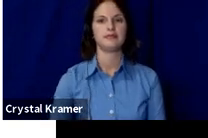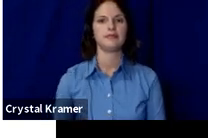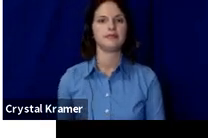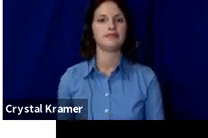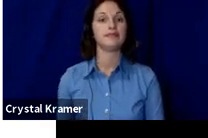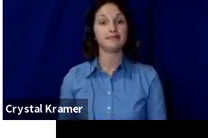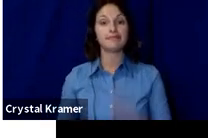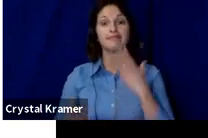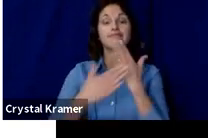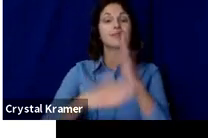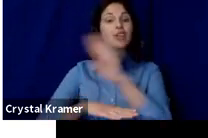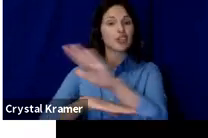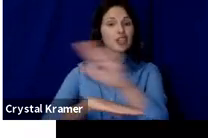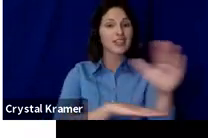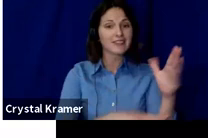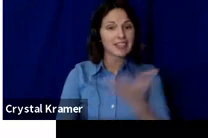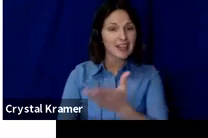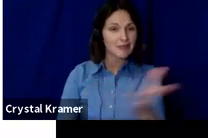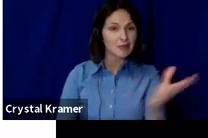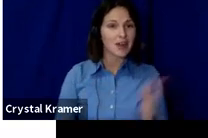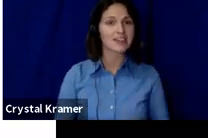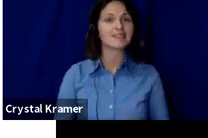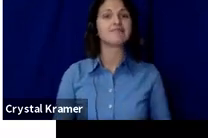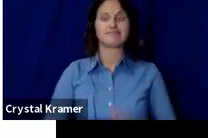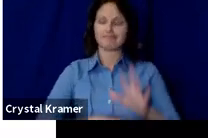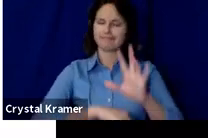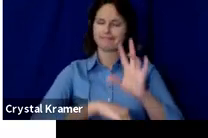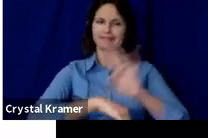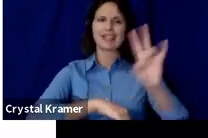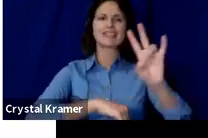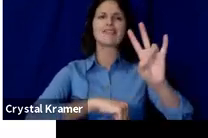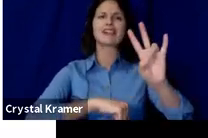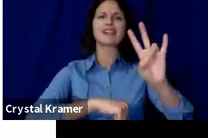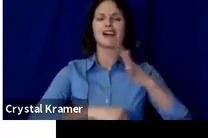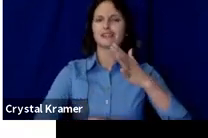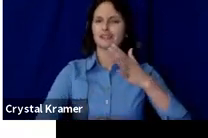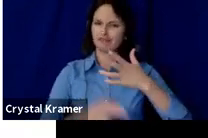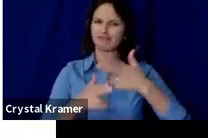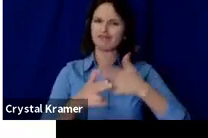Good evening, everyone. It's 7:00 so we're about to get started.